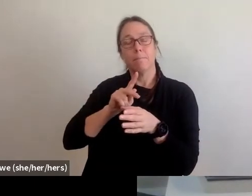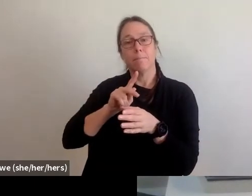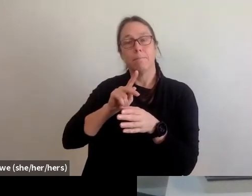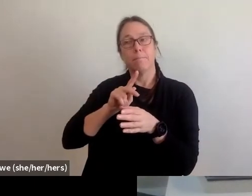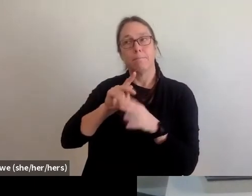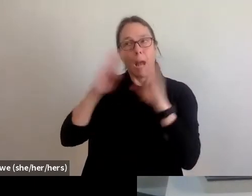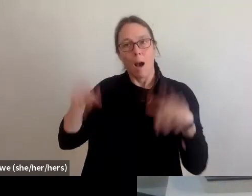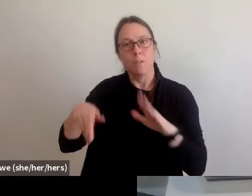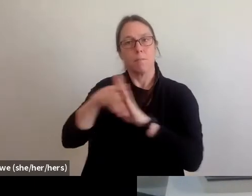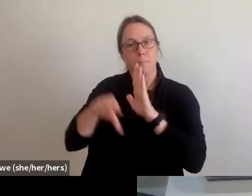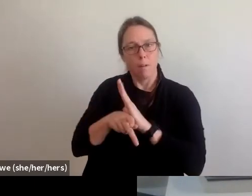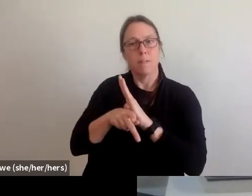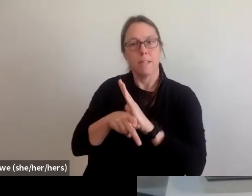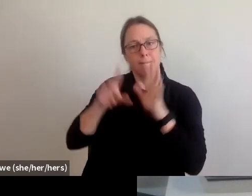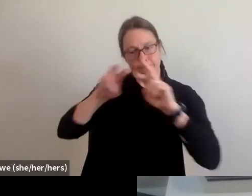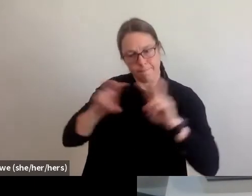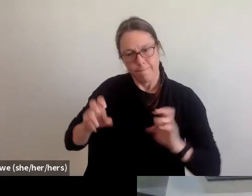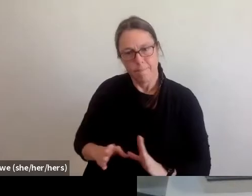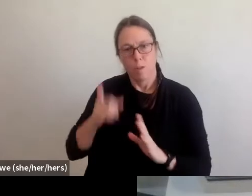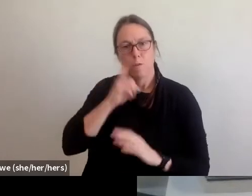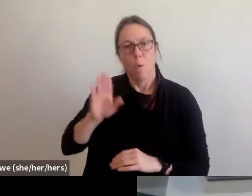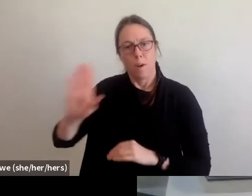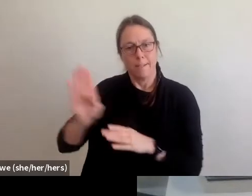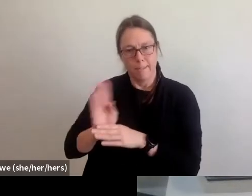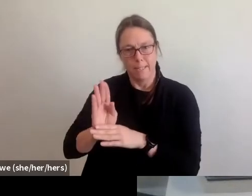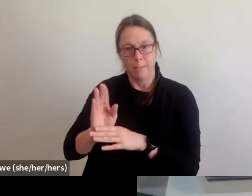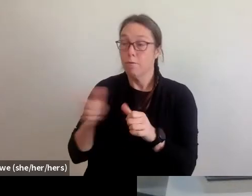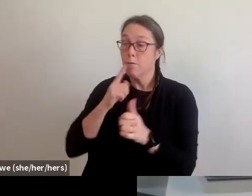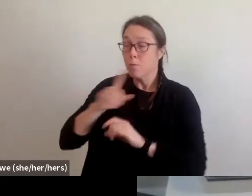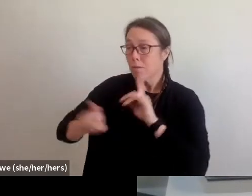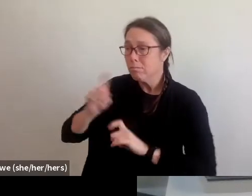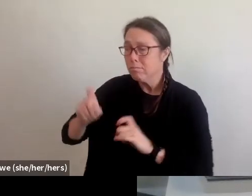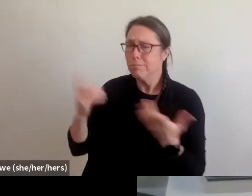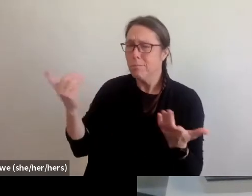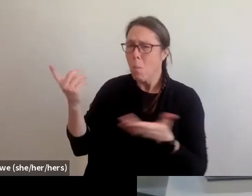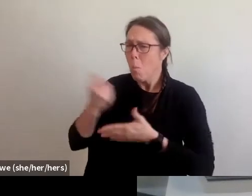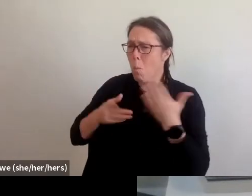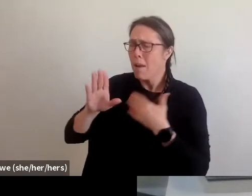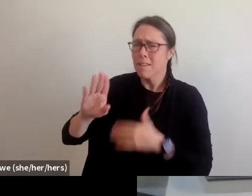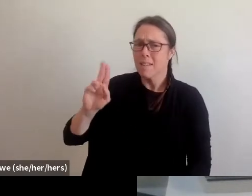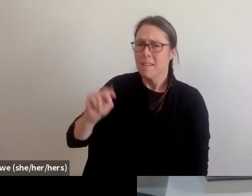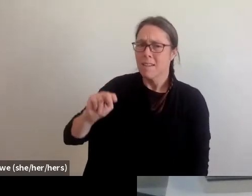So, let's first ask Noah about what is the National Low Income Housing Coalition